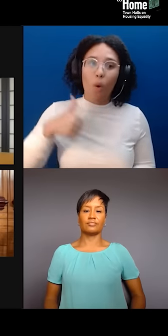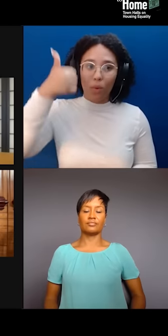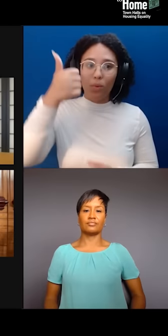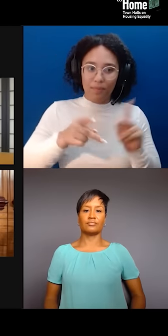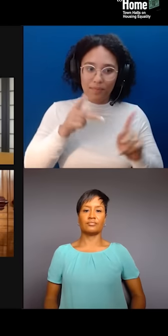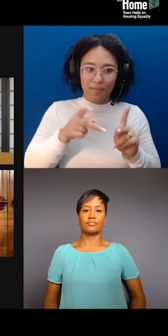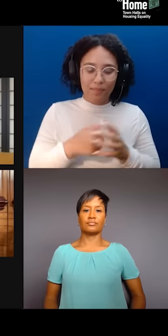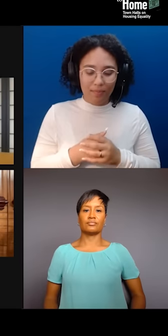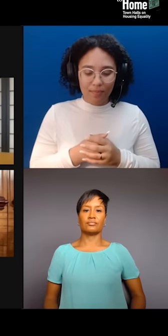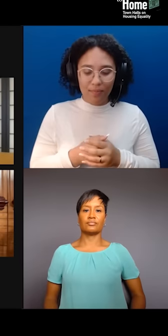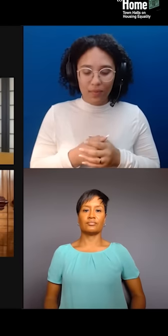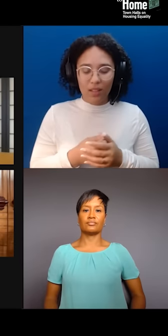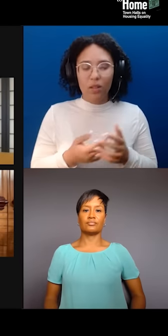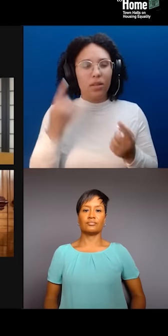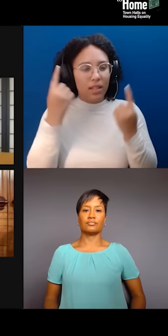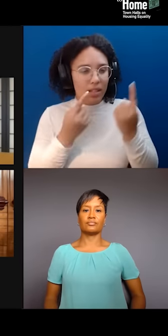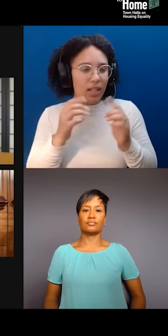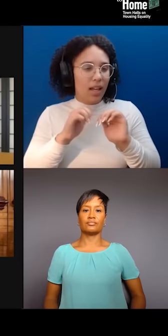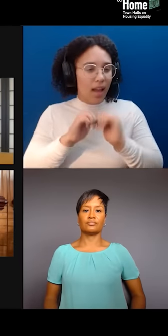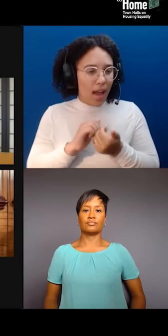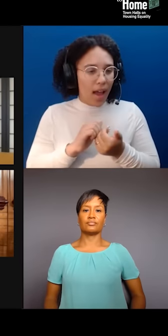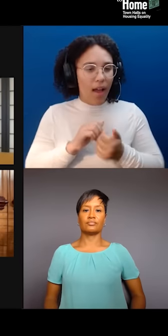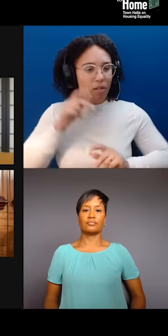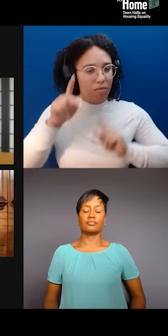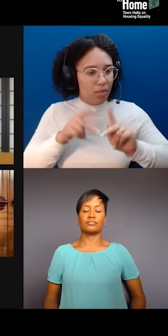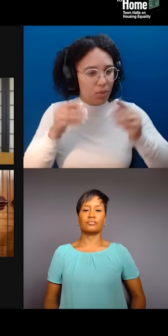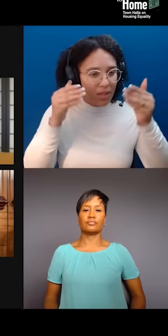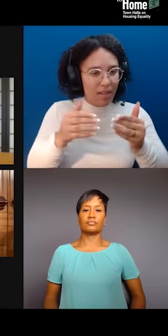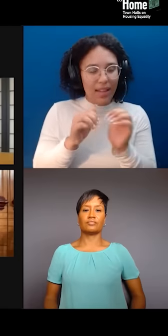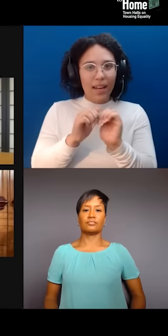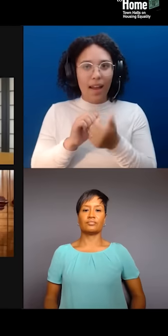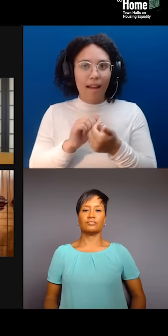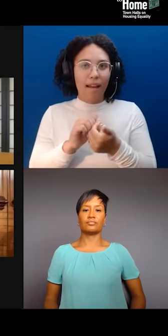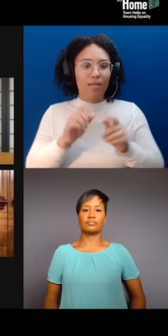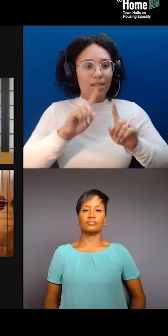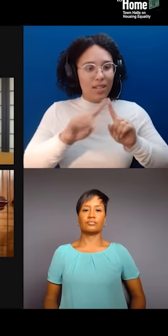very, very deliberately. Right. Right. Thank you. Okay, last question.